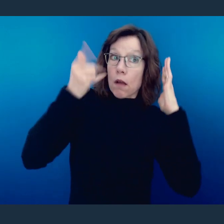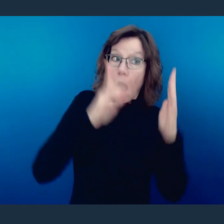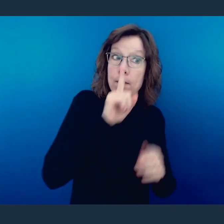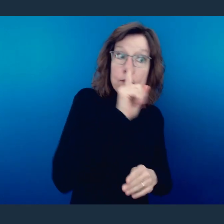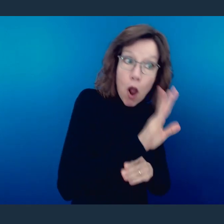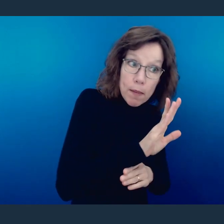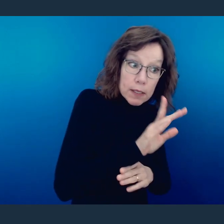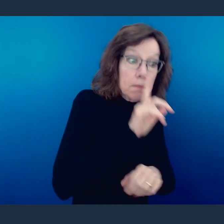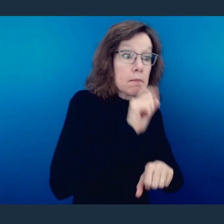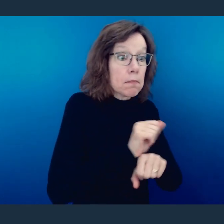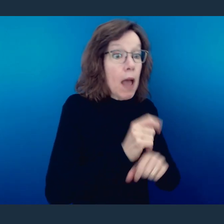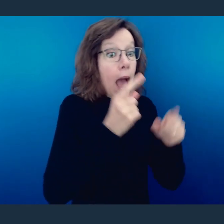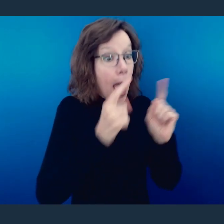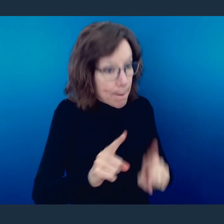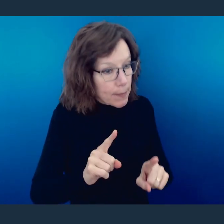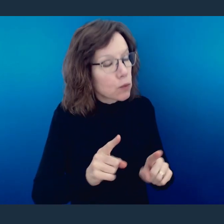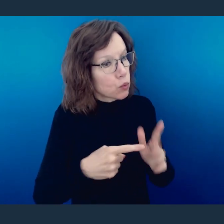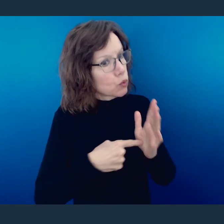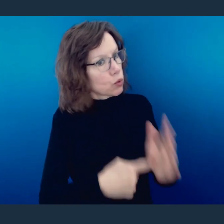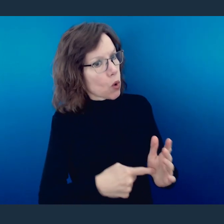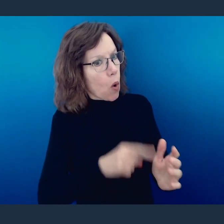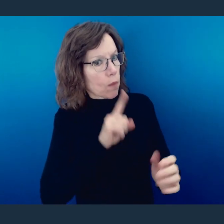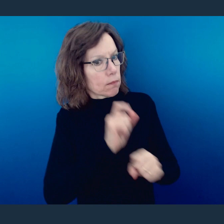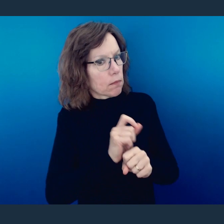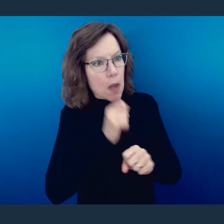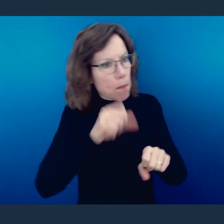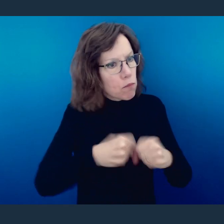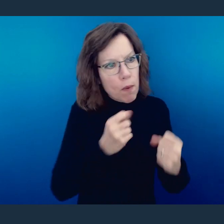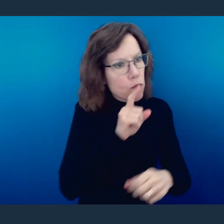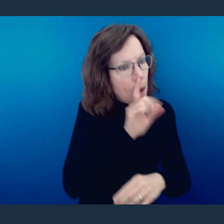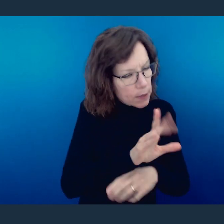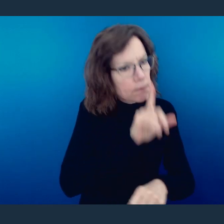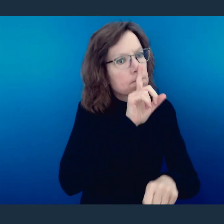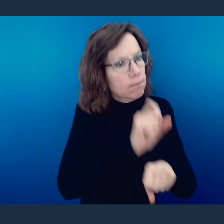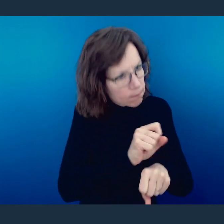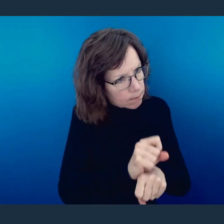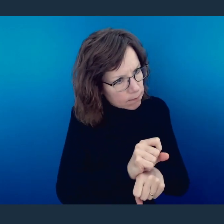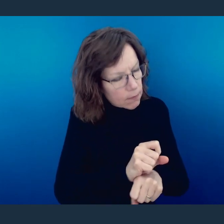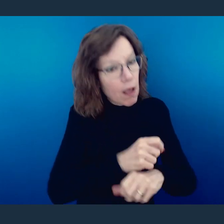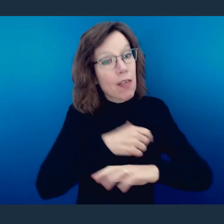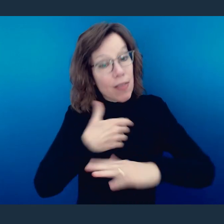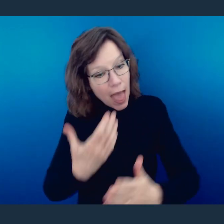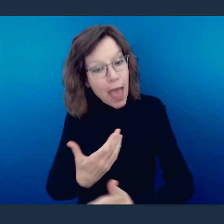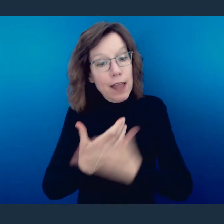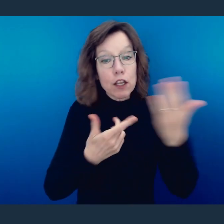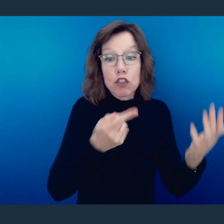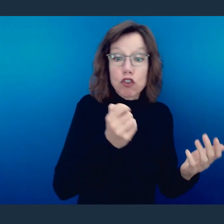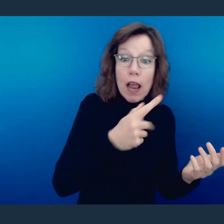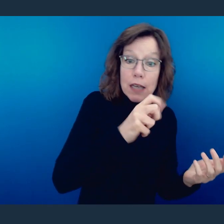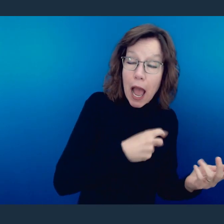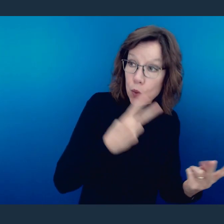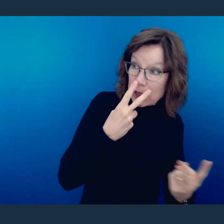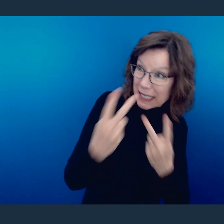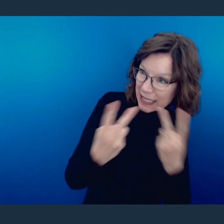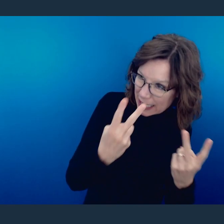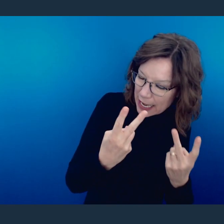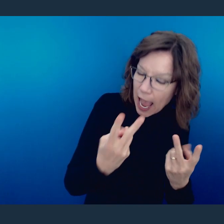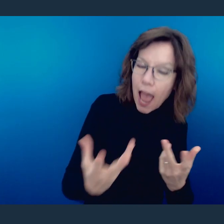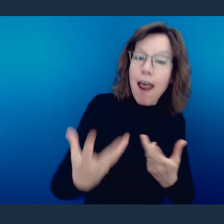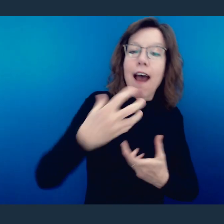the patriarchs, and in order that the gentiles might glorify God for His mercy."